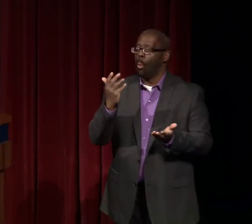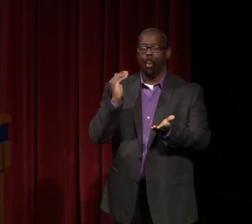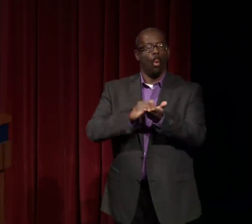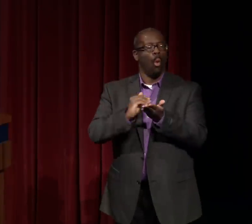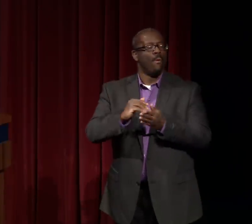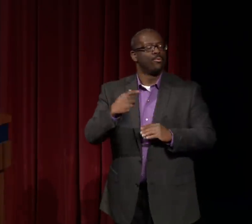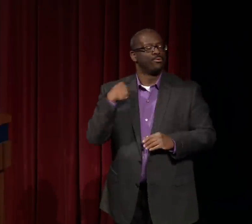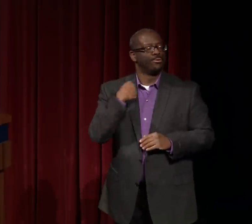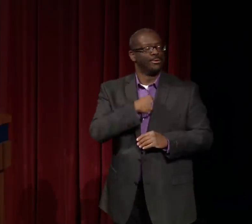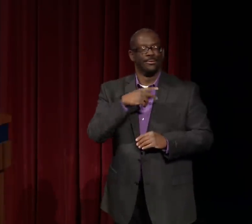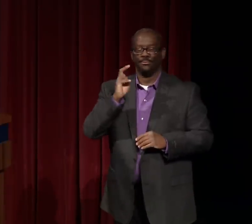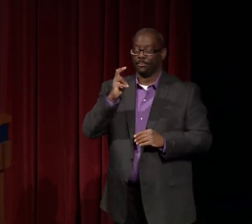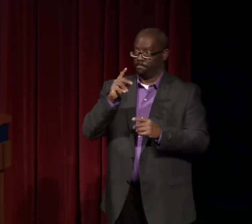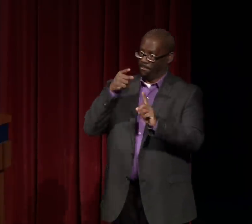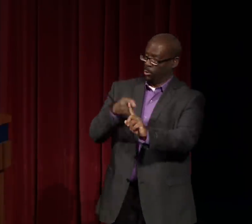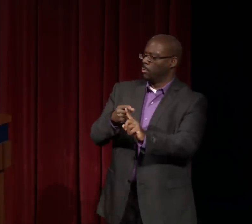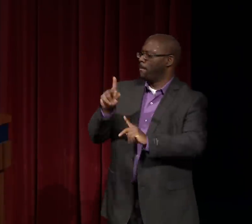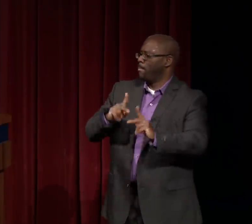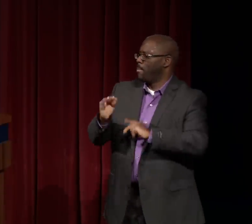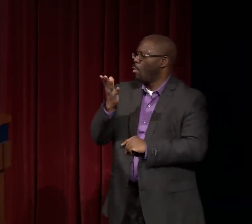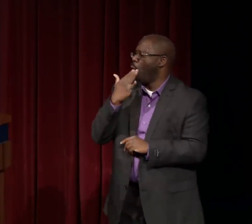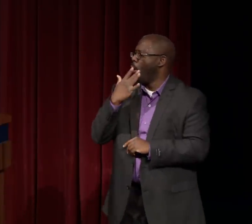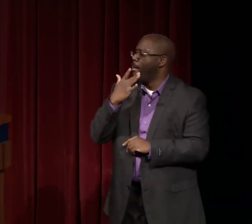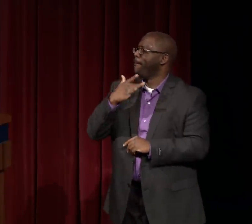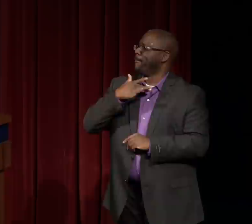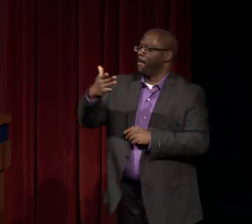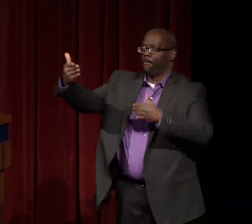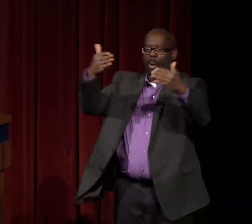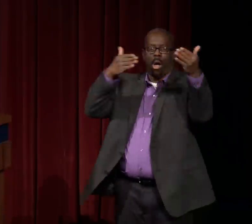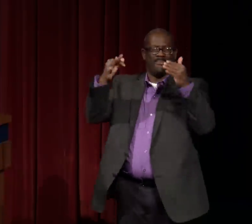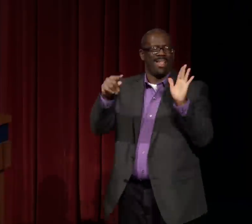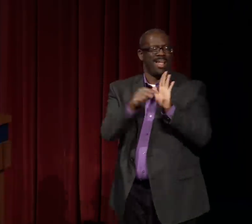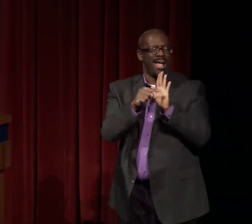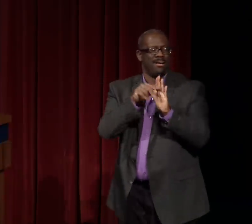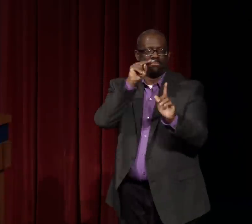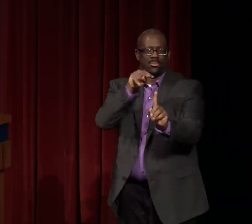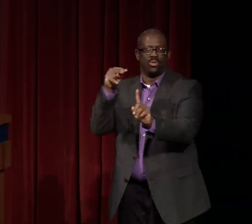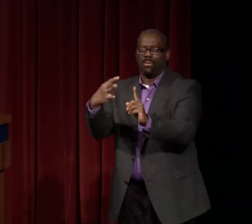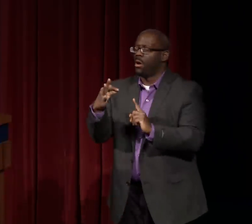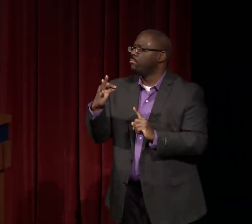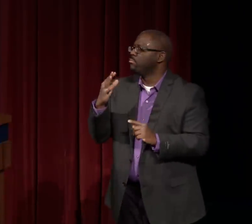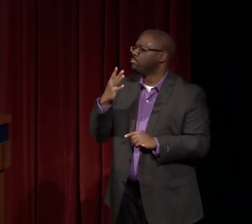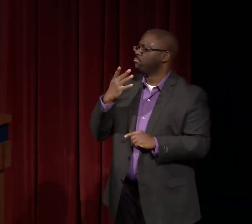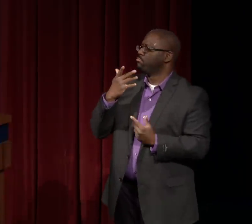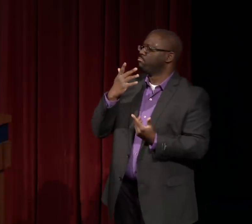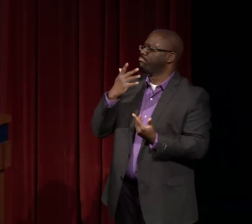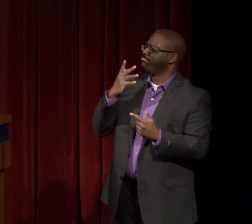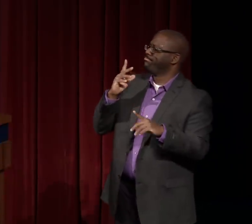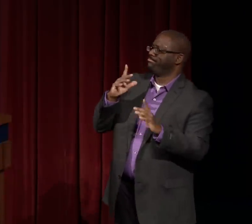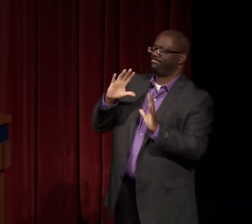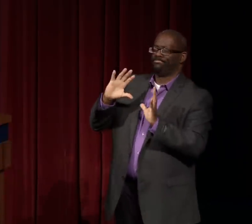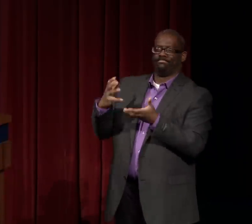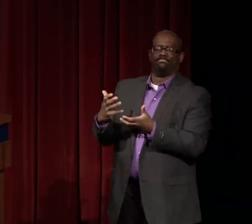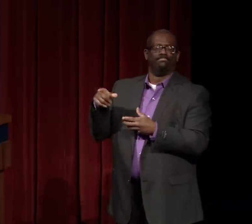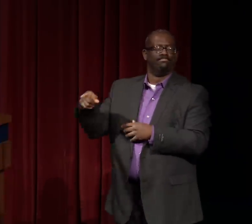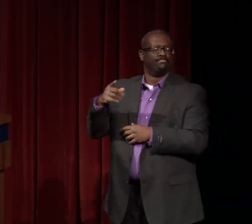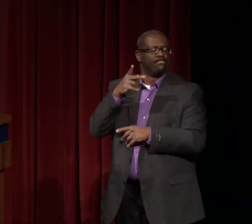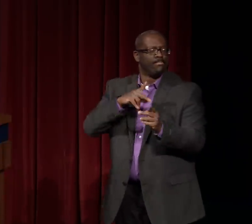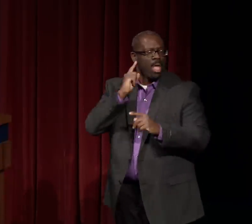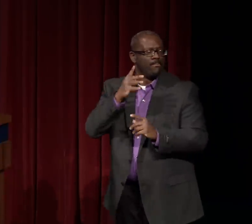of having black-deaf role models. It's really about combating the negative perceptions